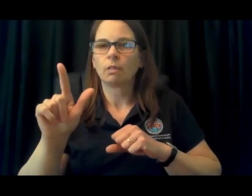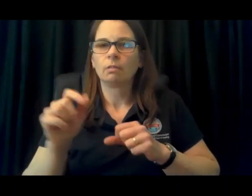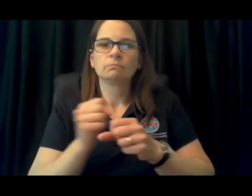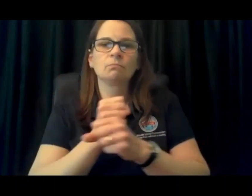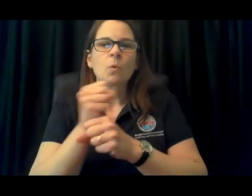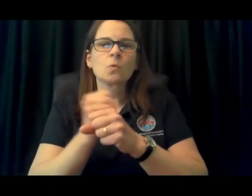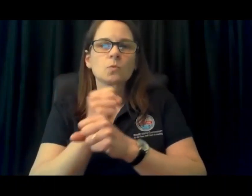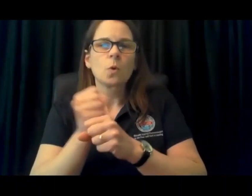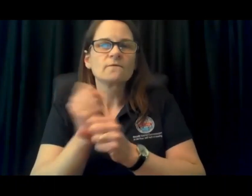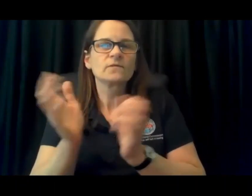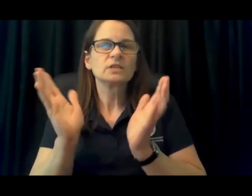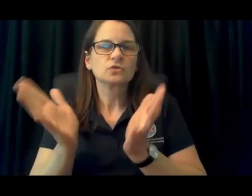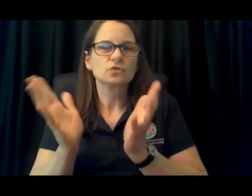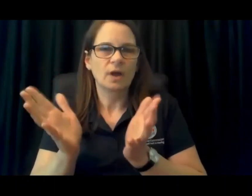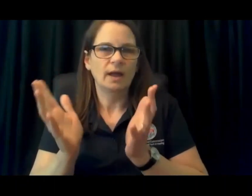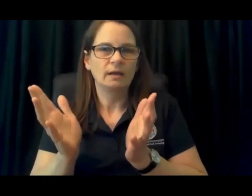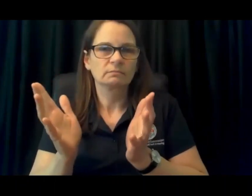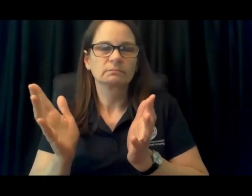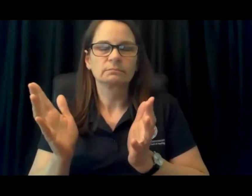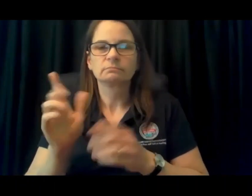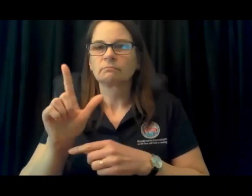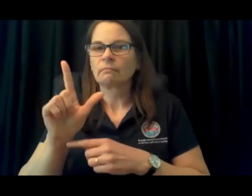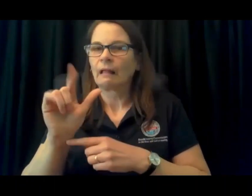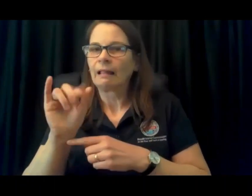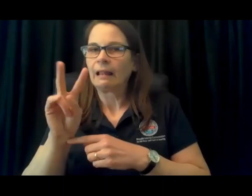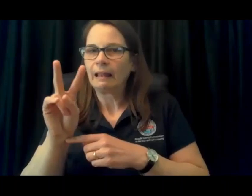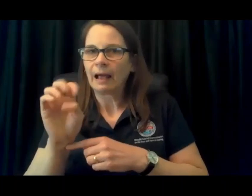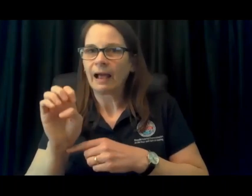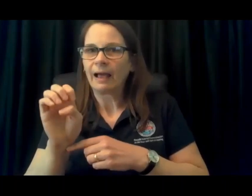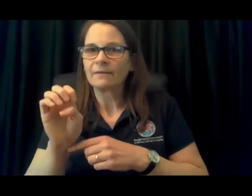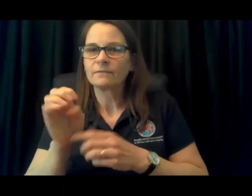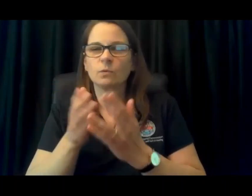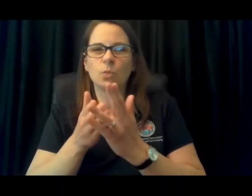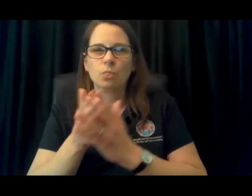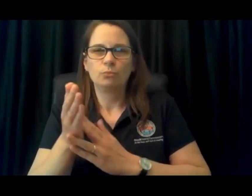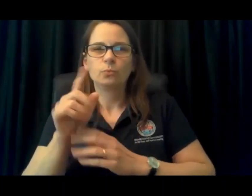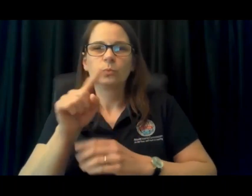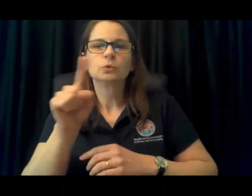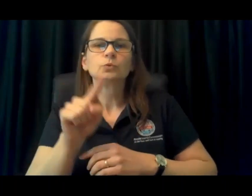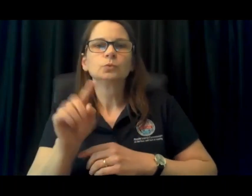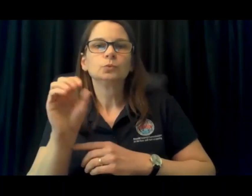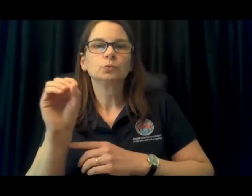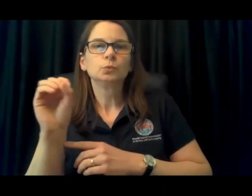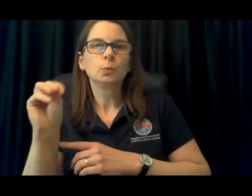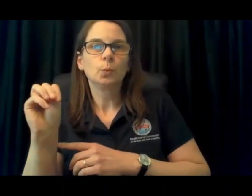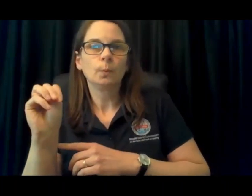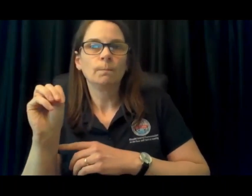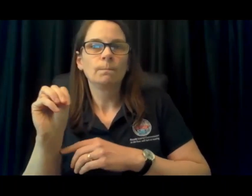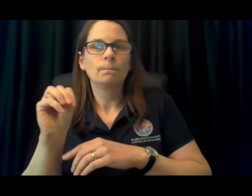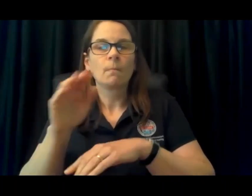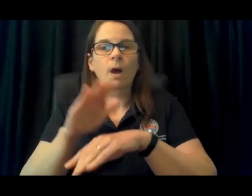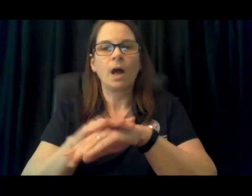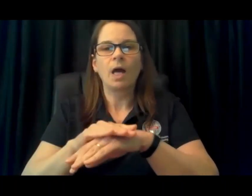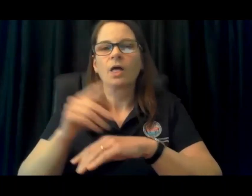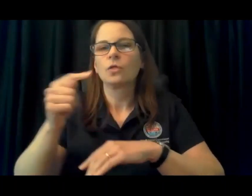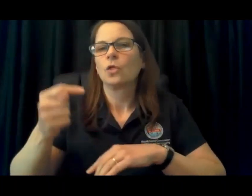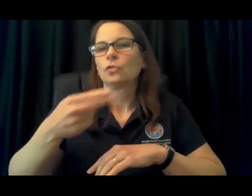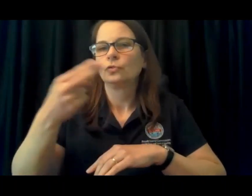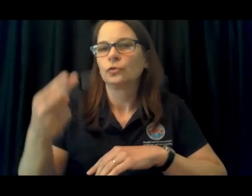We will be hosting a Virtual Coffee Chat, it will be a live event through zoom